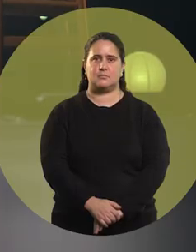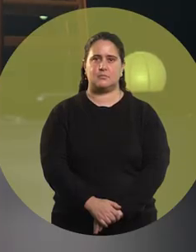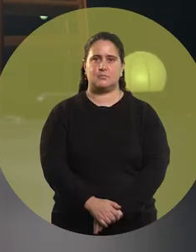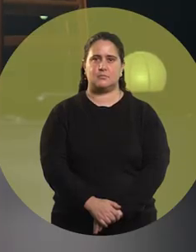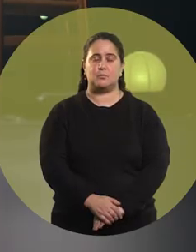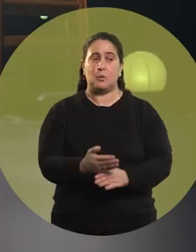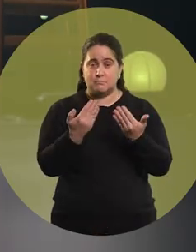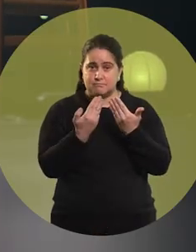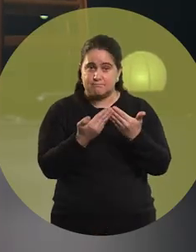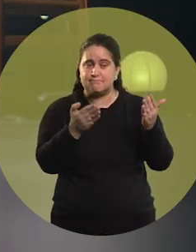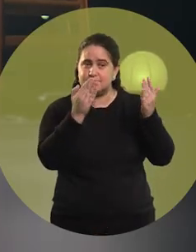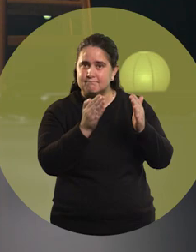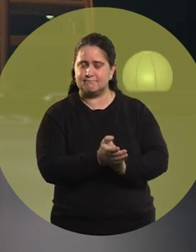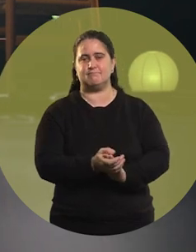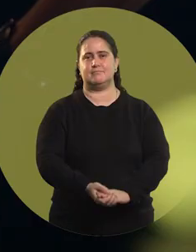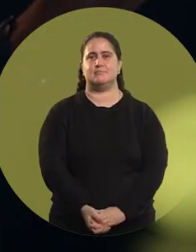Patricia, take 1. Excuse me, Patricia.